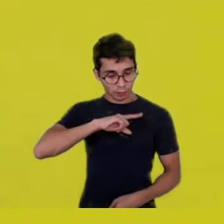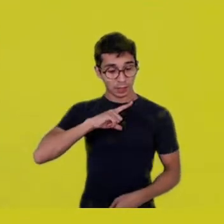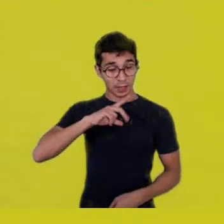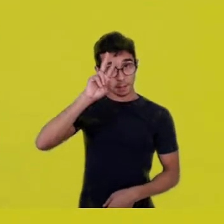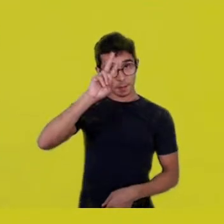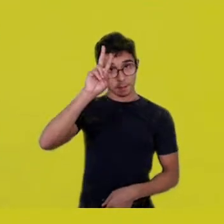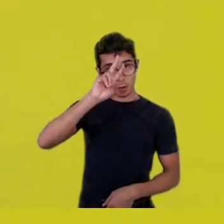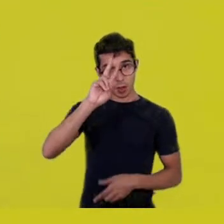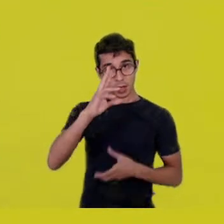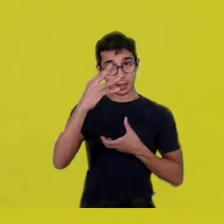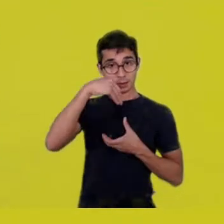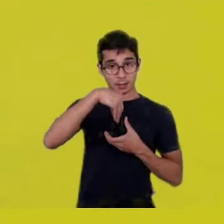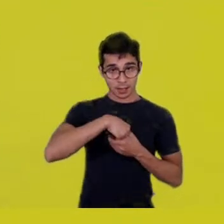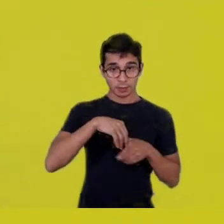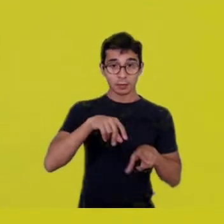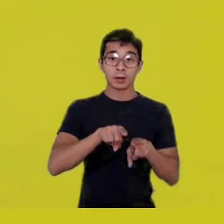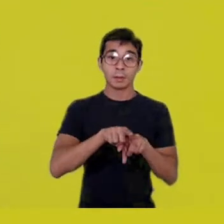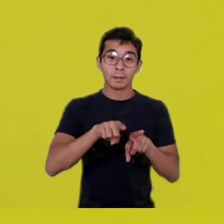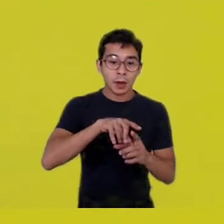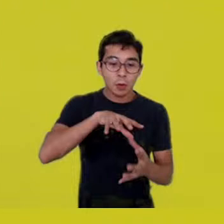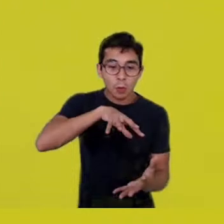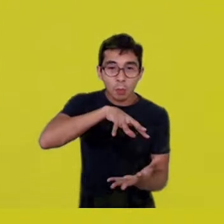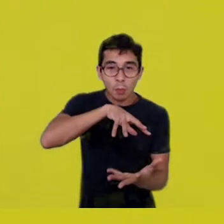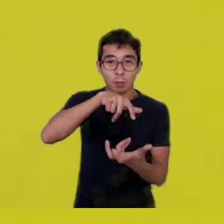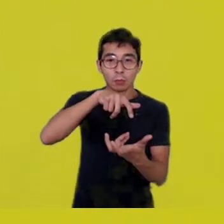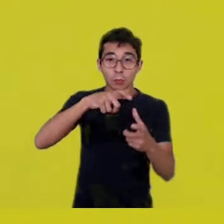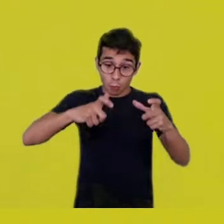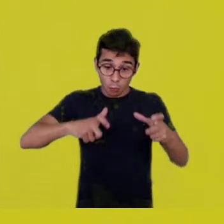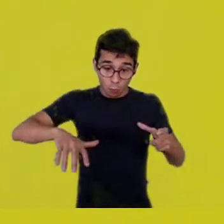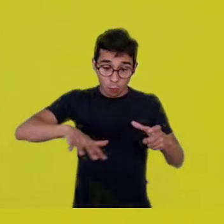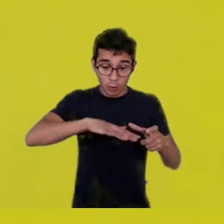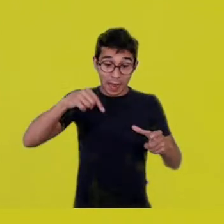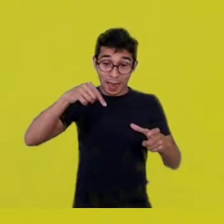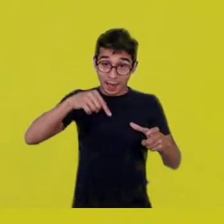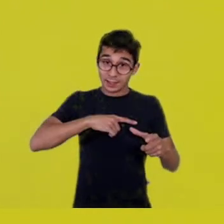and that begin to form a wonderful experience